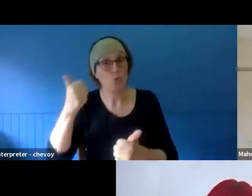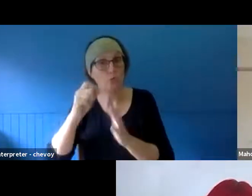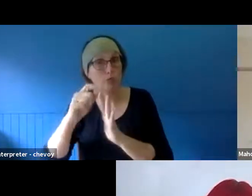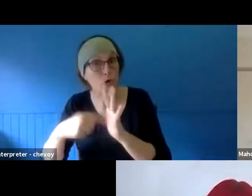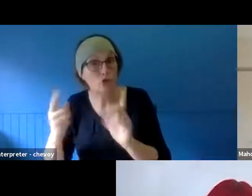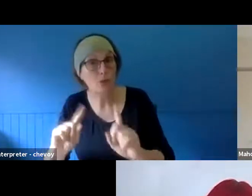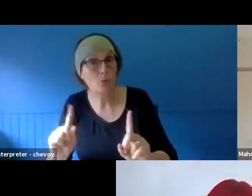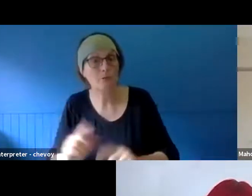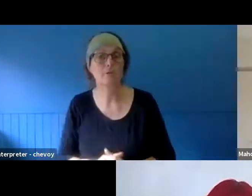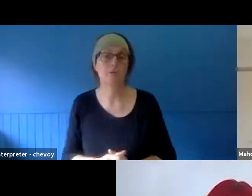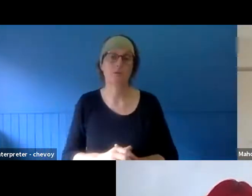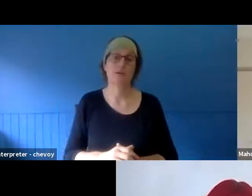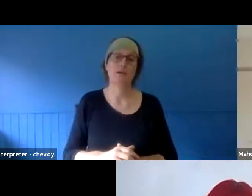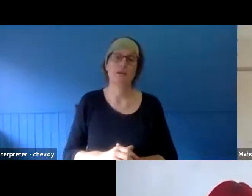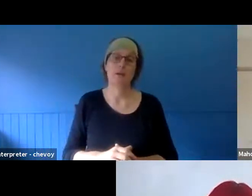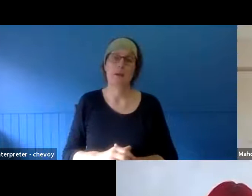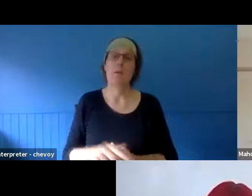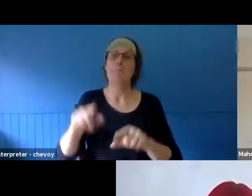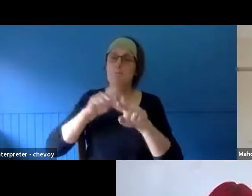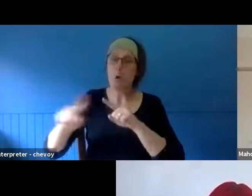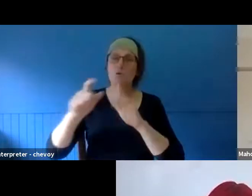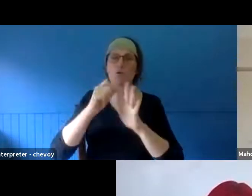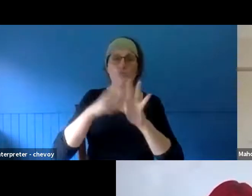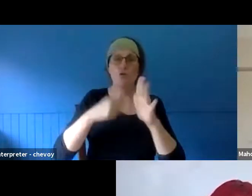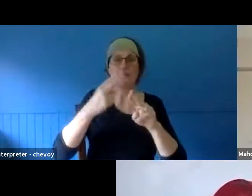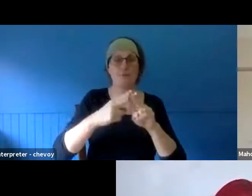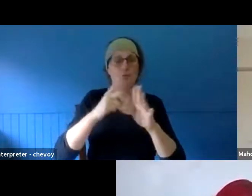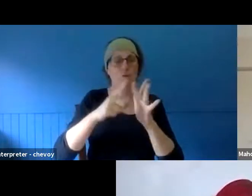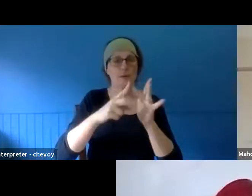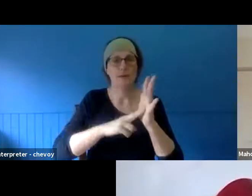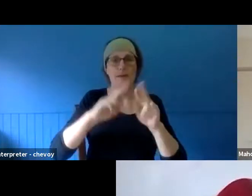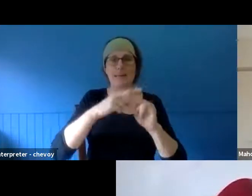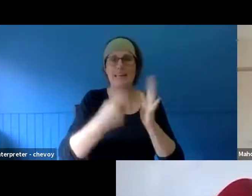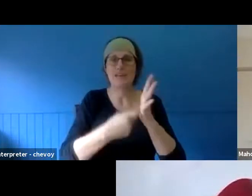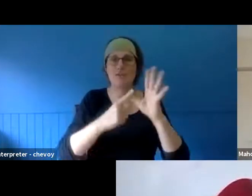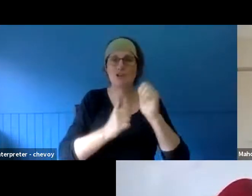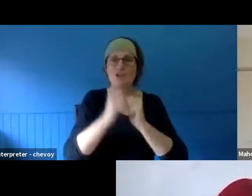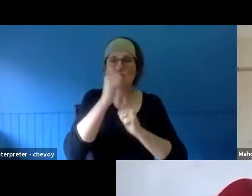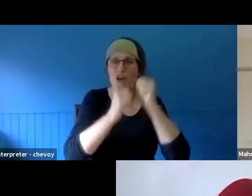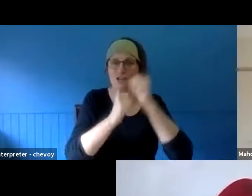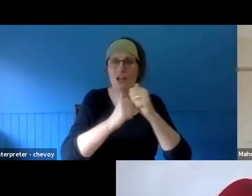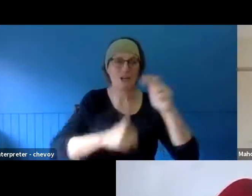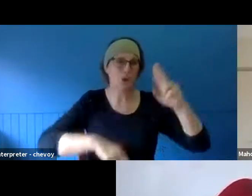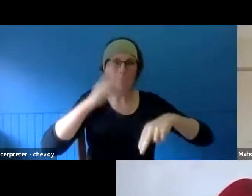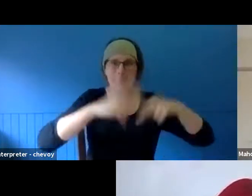projects. In other words, for rebuilding. Not many mental